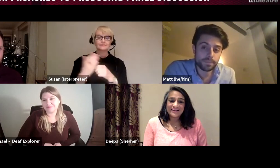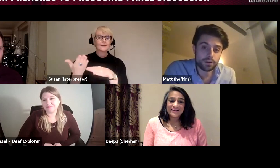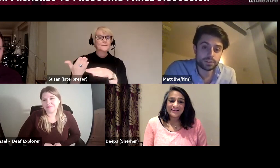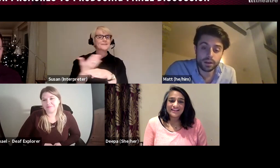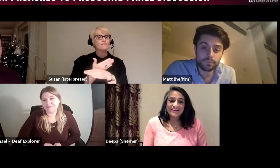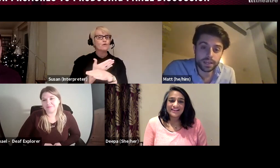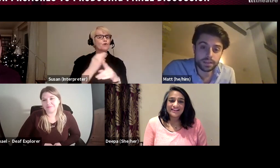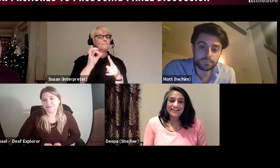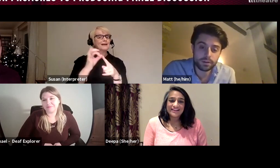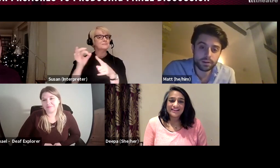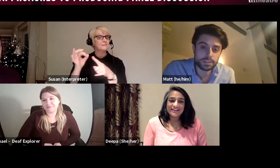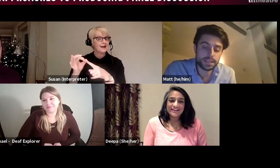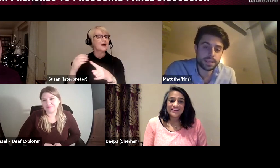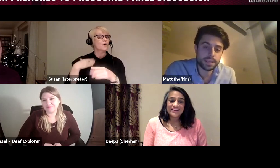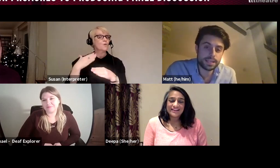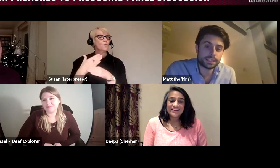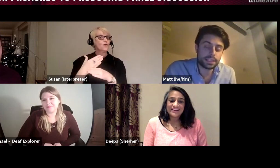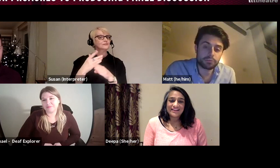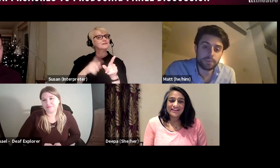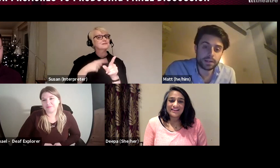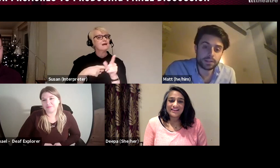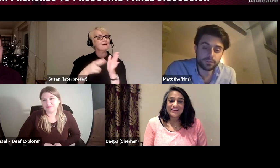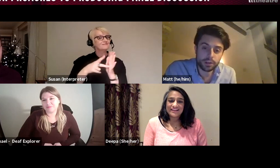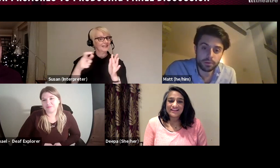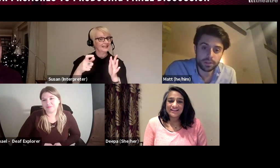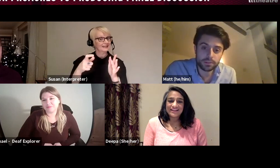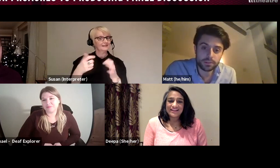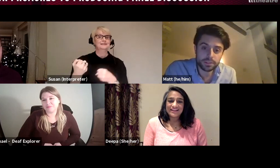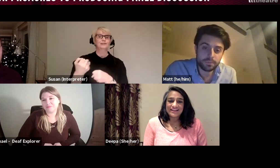I was at the Young Vic where I was the general manager for a couple of months